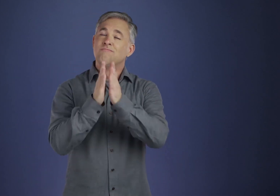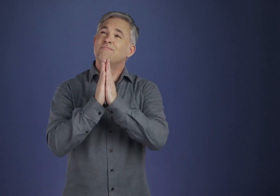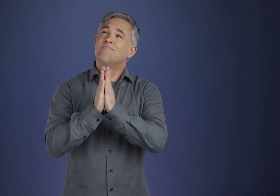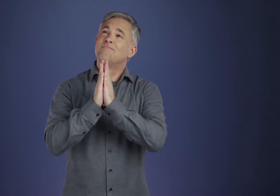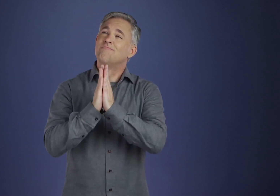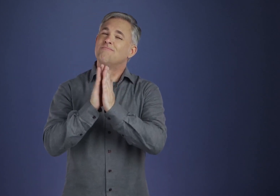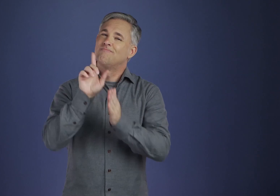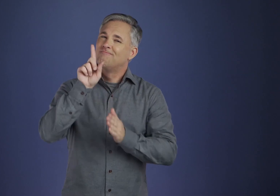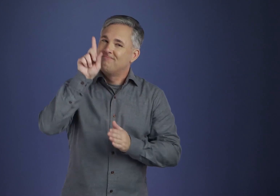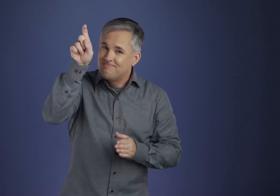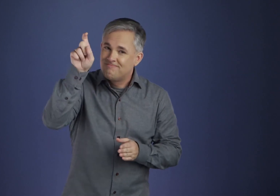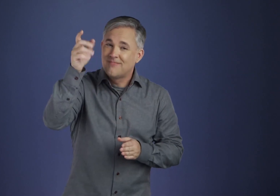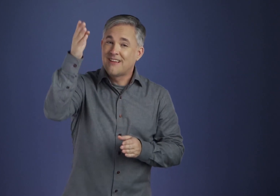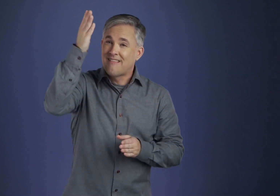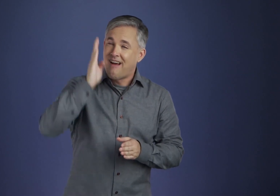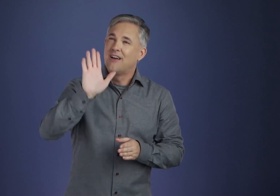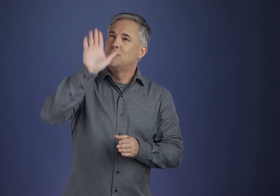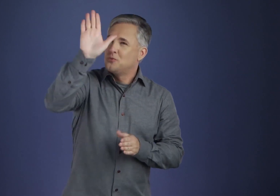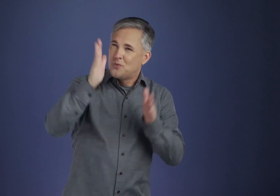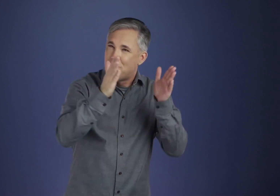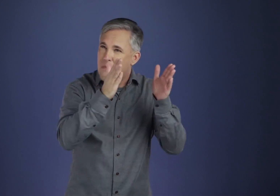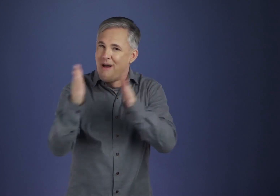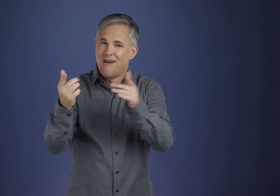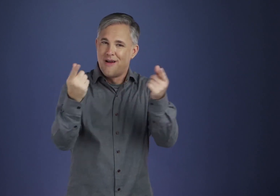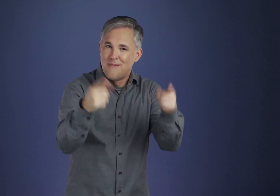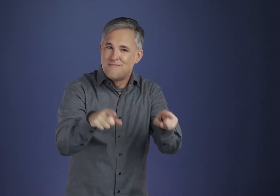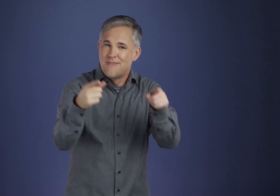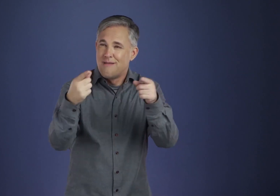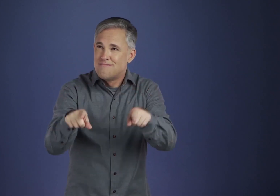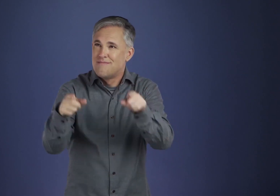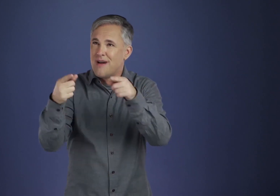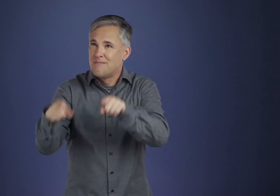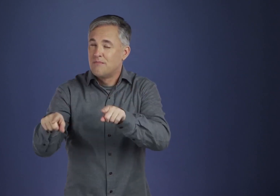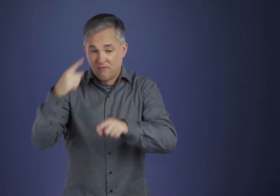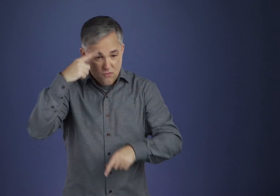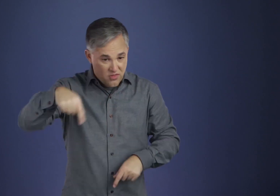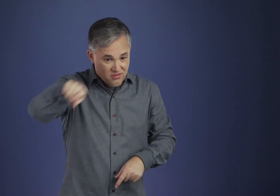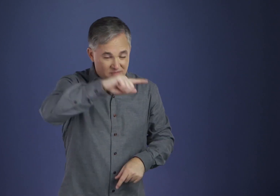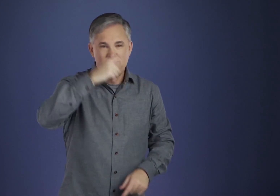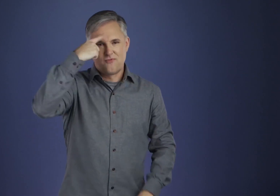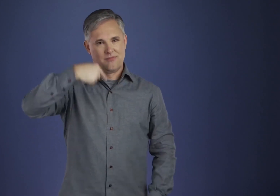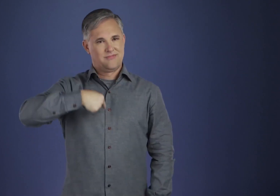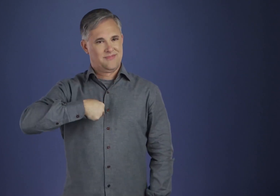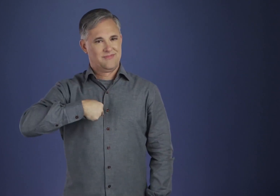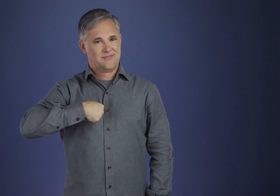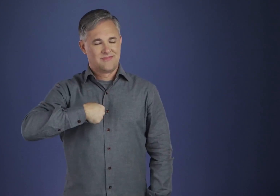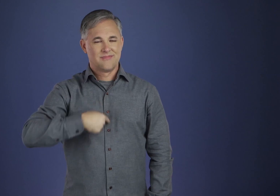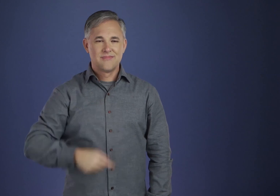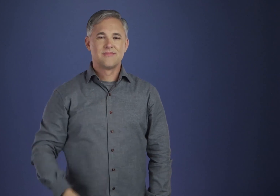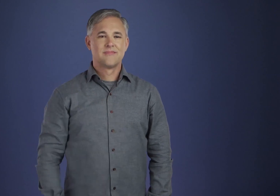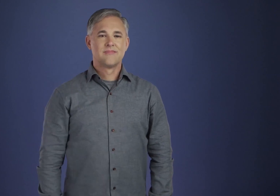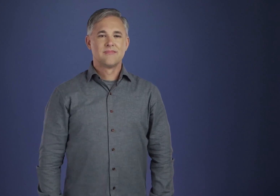we ought to pray that God's will, whatever it is, be done for others as well as for ourselves.